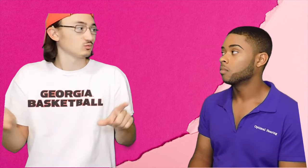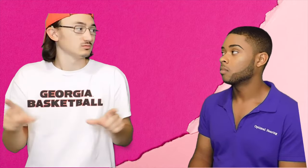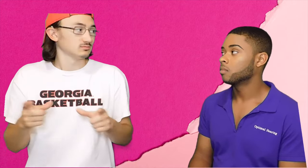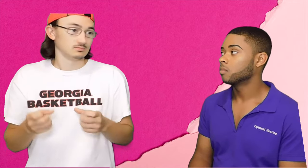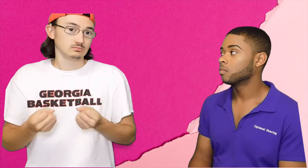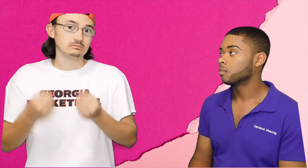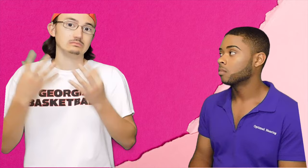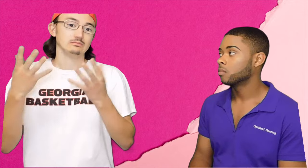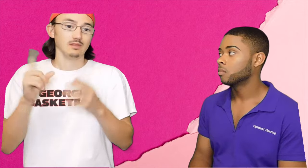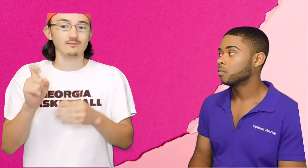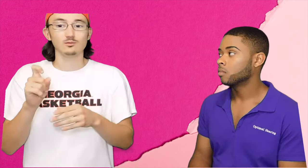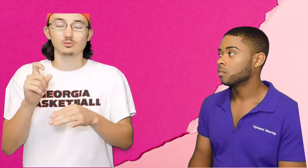since its a new language,